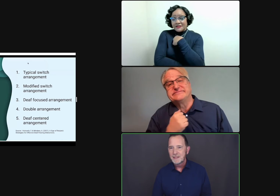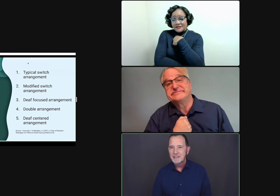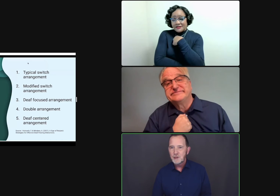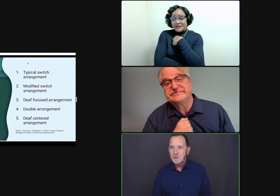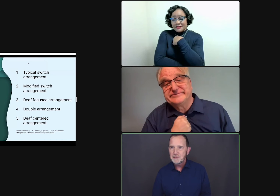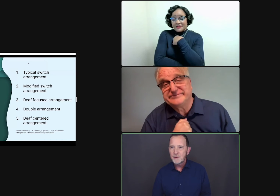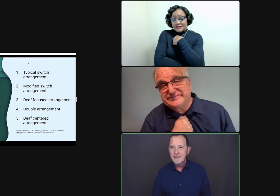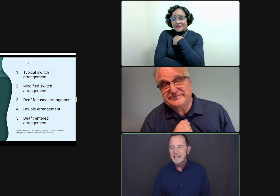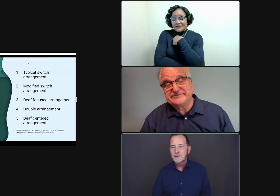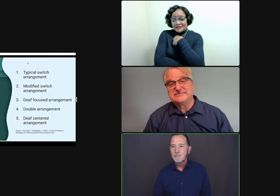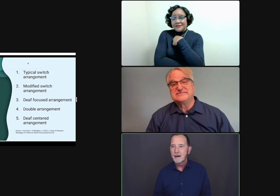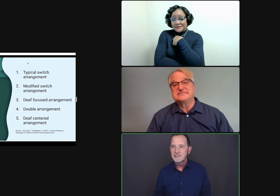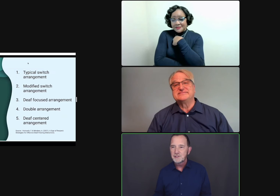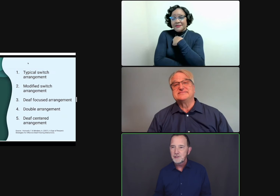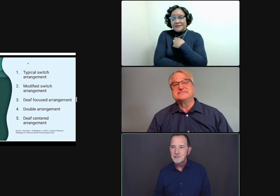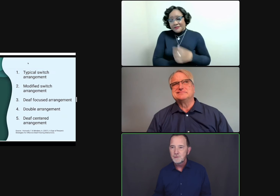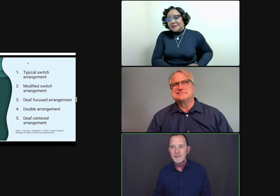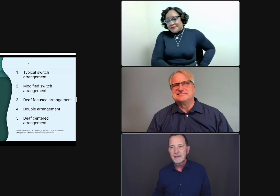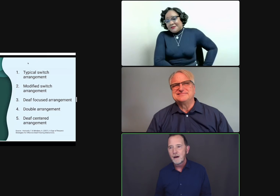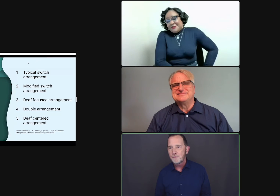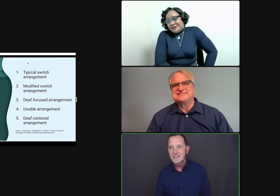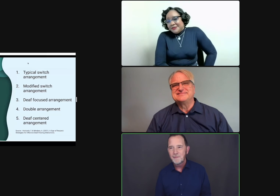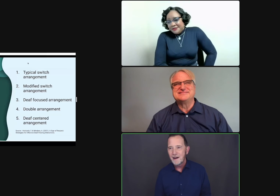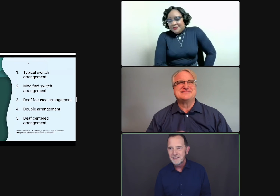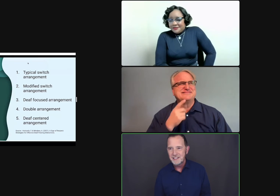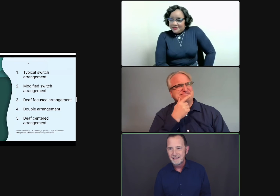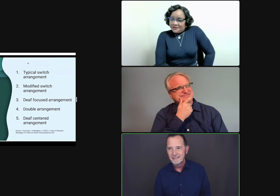When interpreters don't have any other model to turn to, all they can offer is an apology.